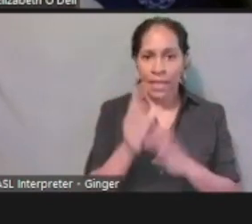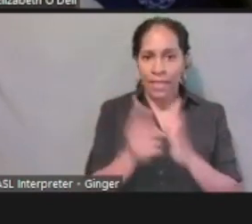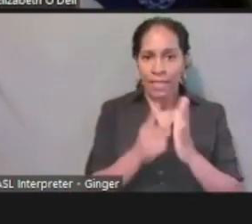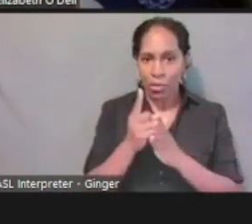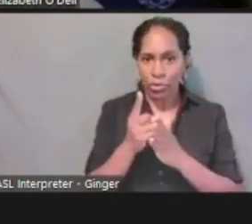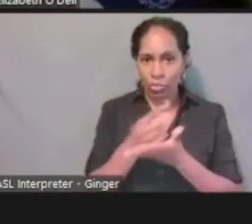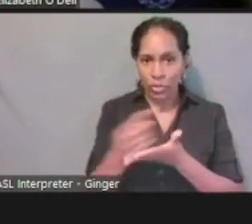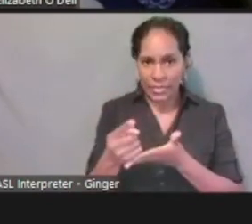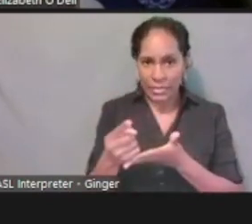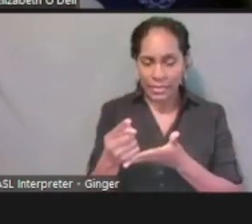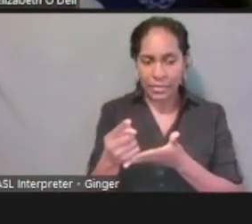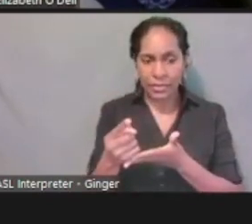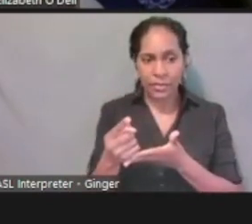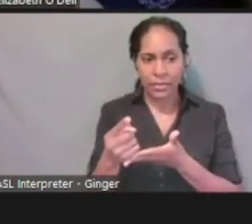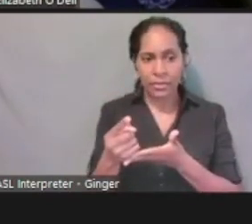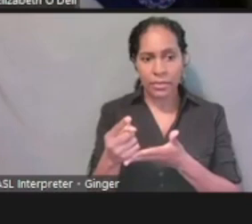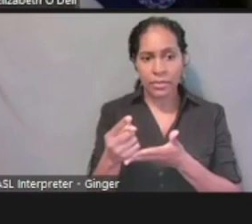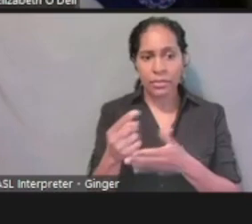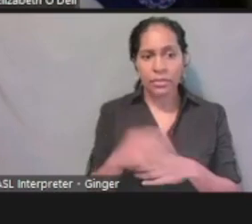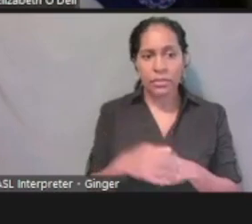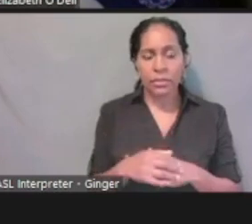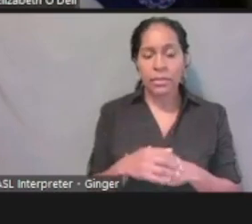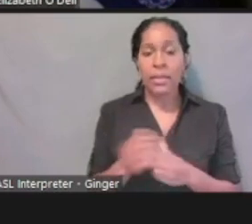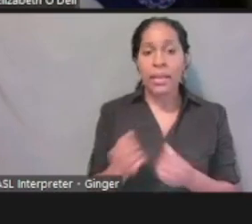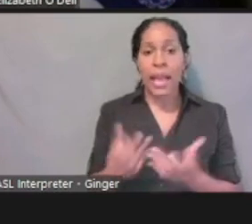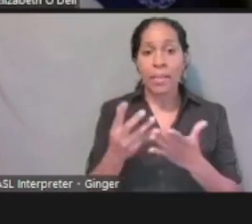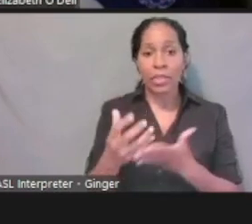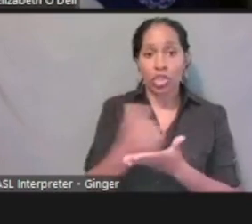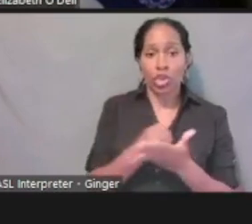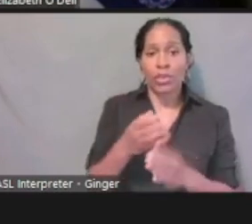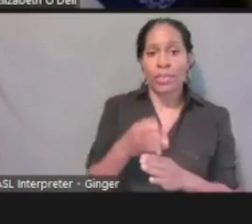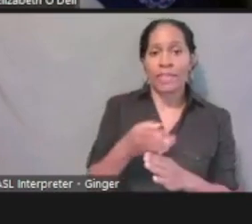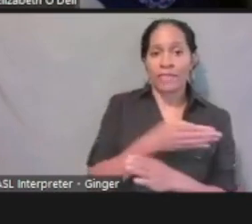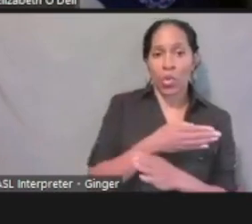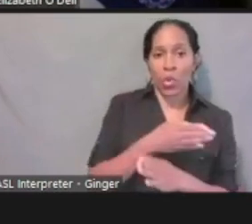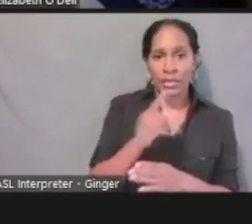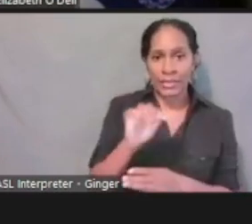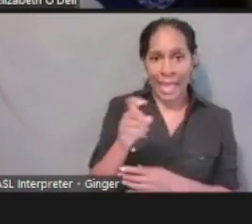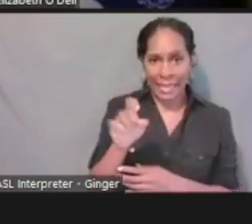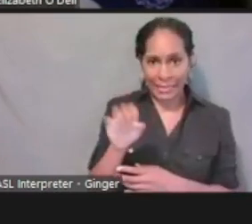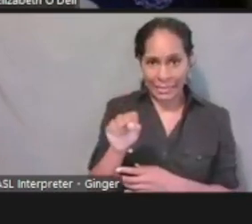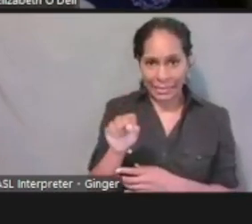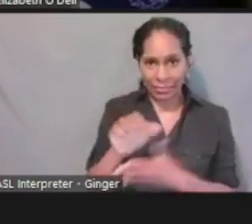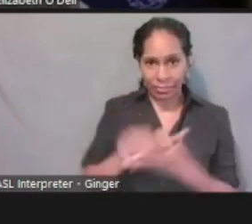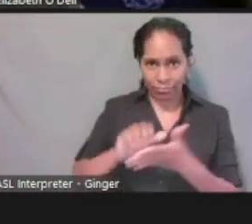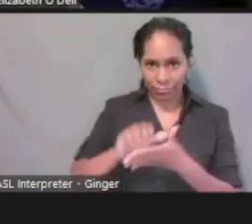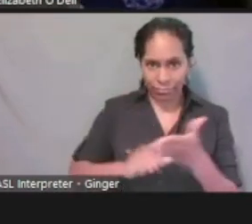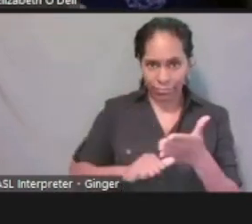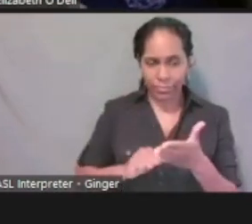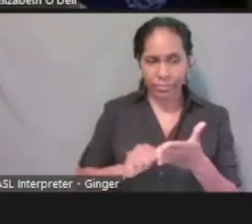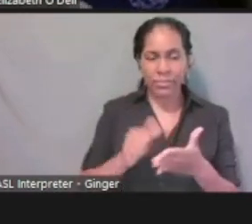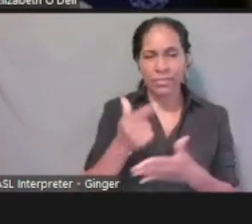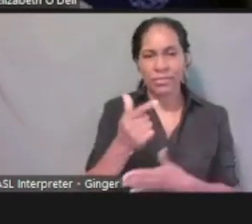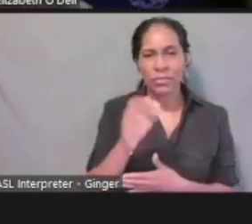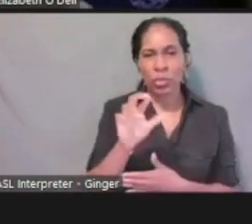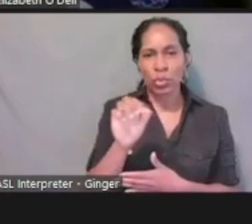And how much does she make before taxes? So her gross income, we're gonna say she makes $2,500